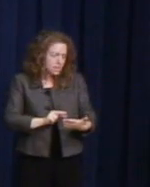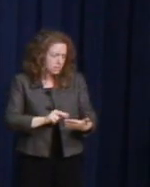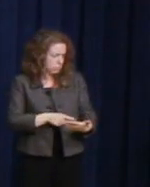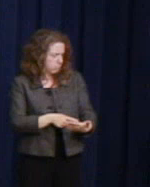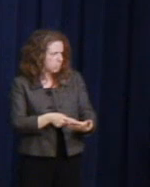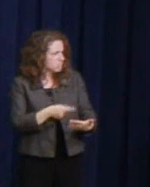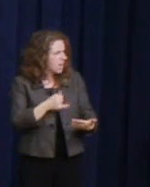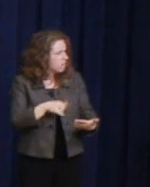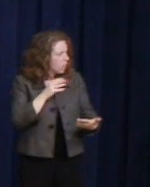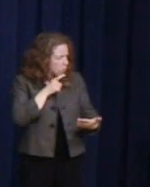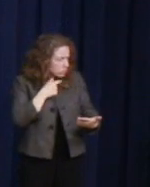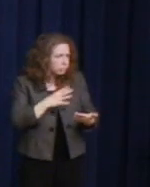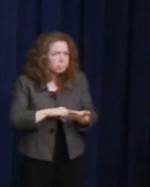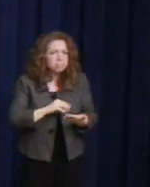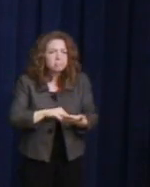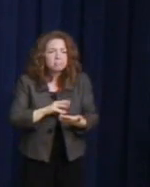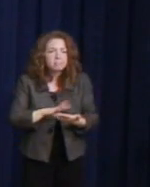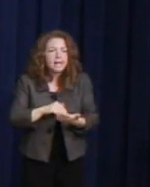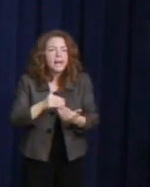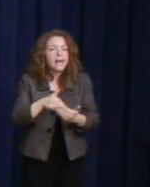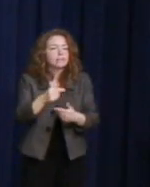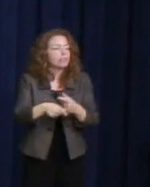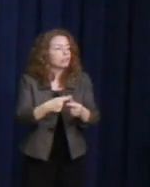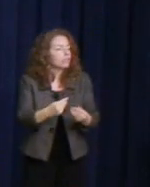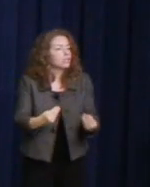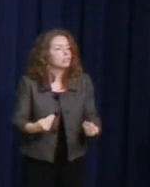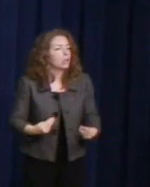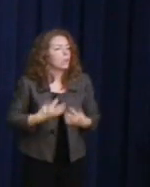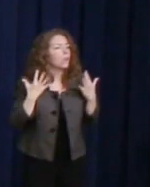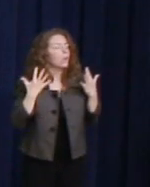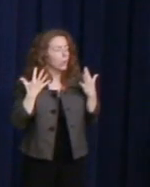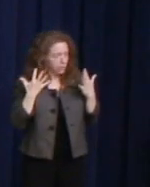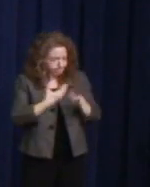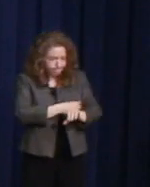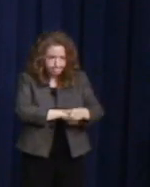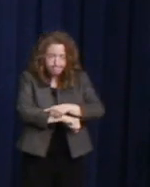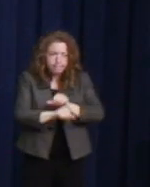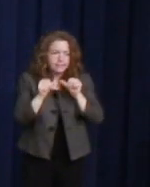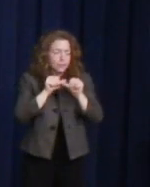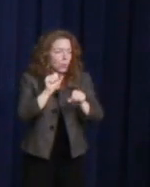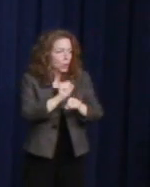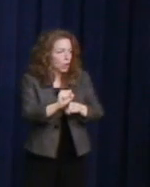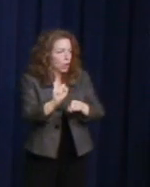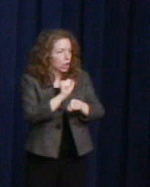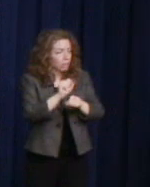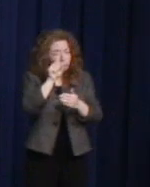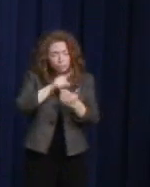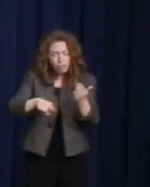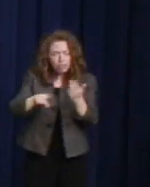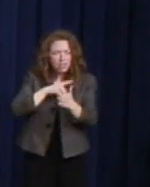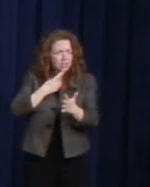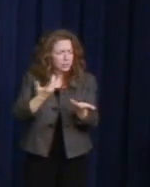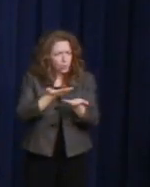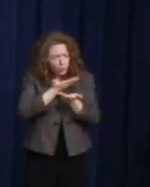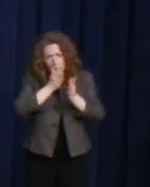to keep working together towards a world where prejudice gives way to acceptance, where division gives way